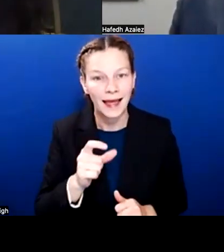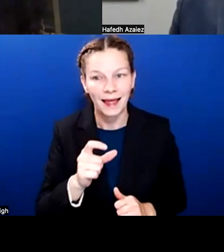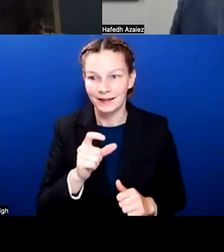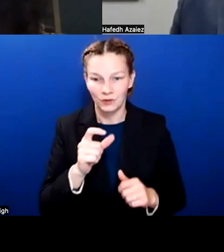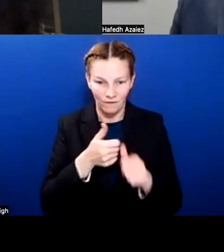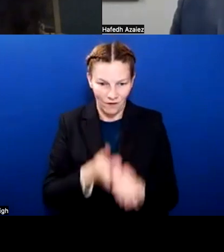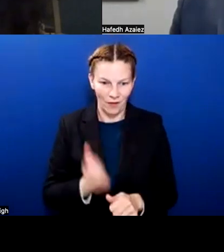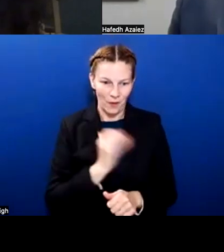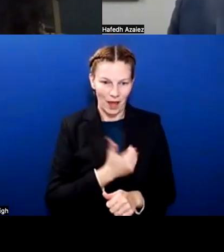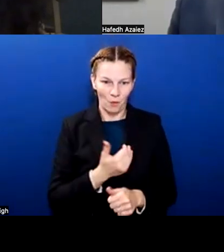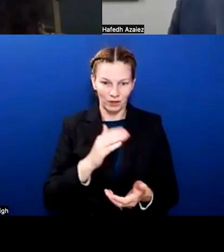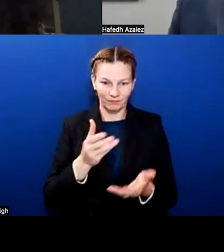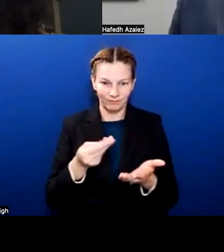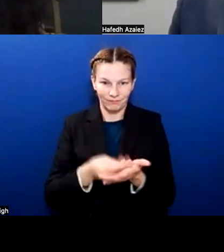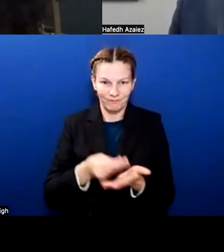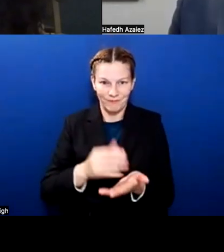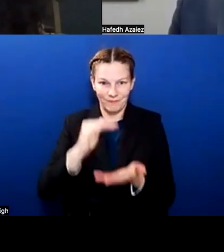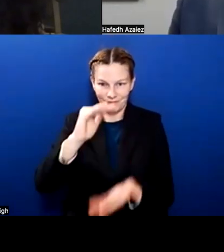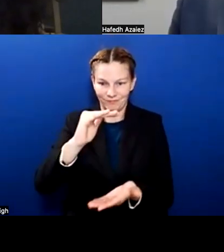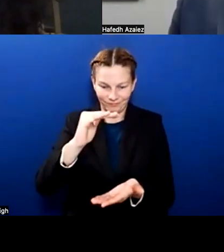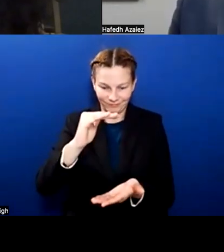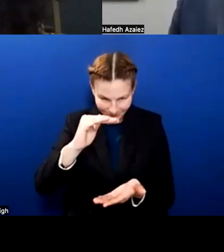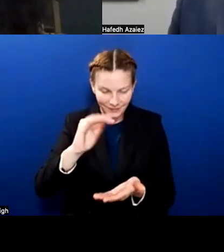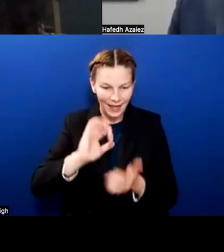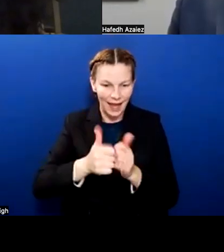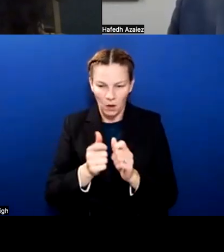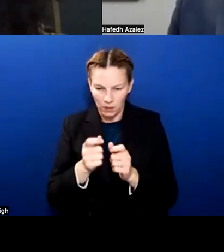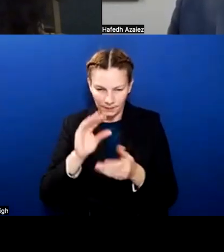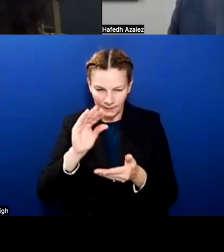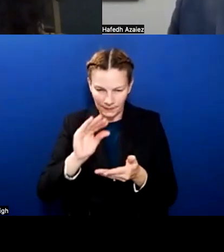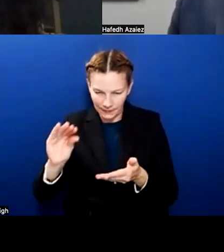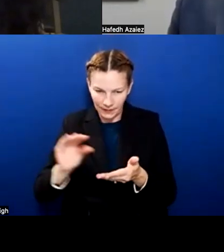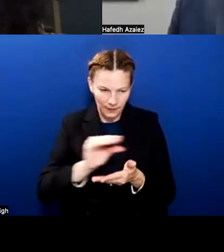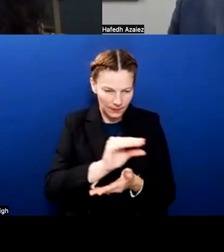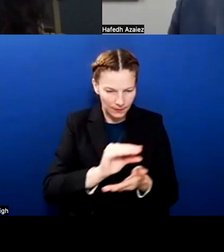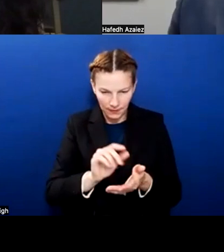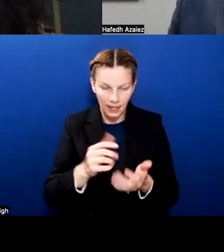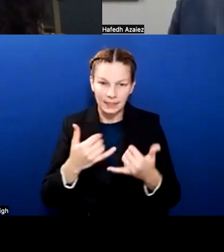But we try to create those flexibility so we don't make things harder for them